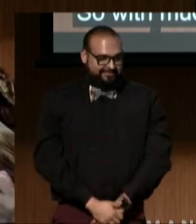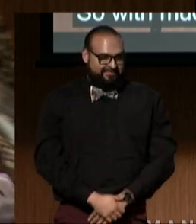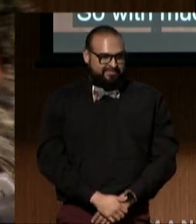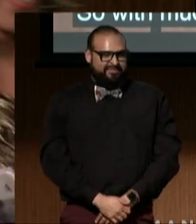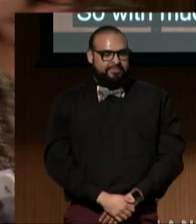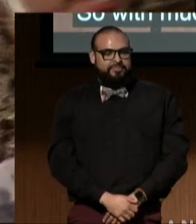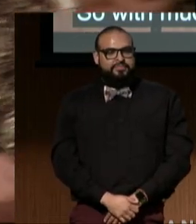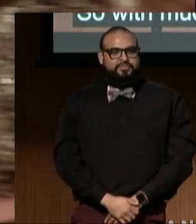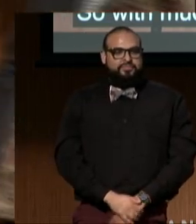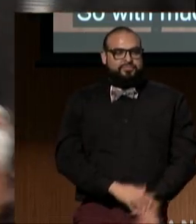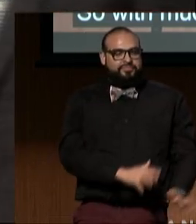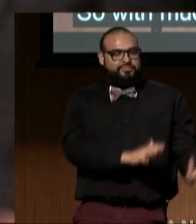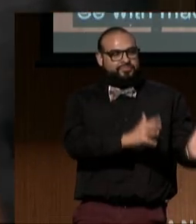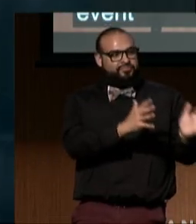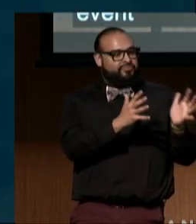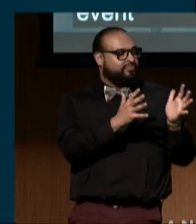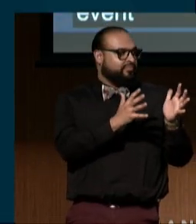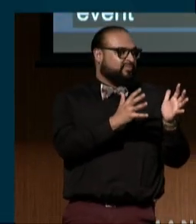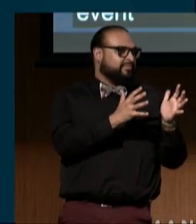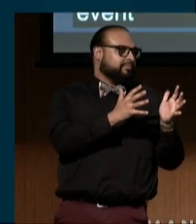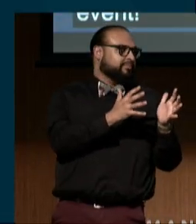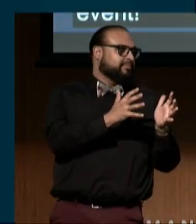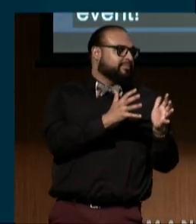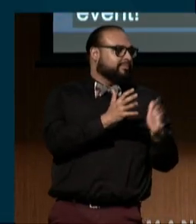(audience applauding)